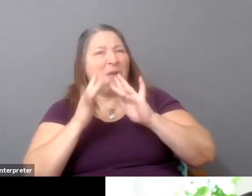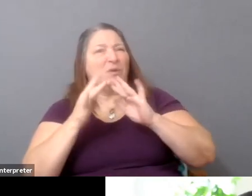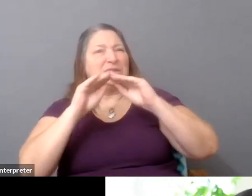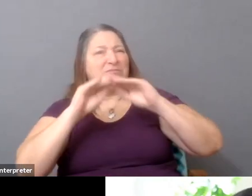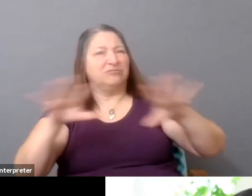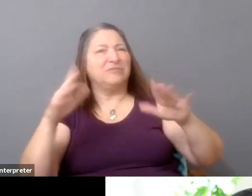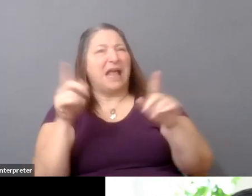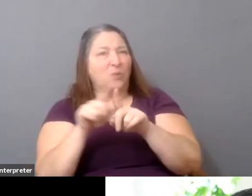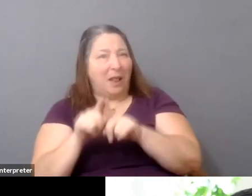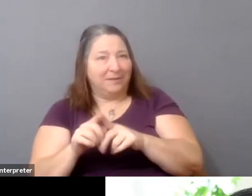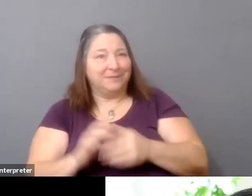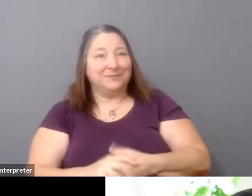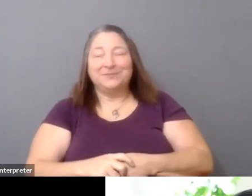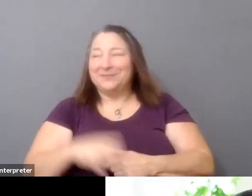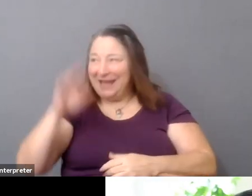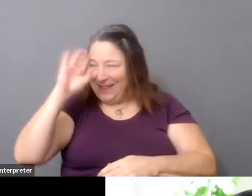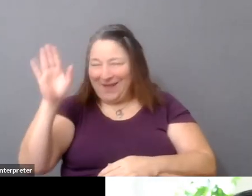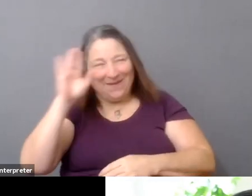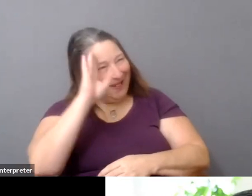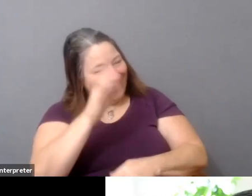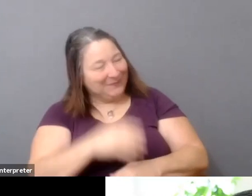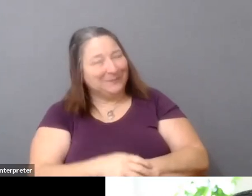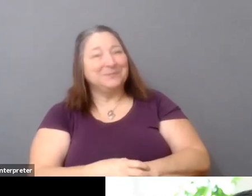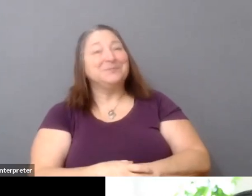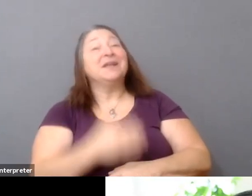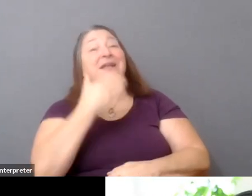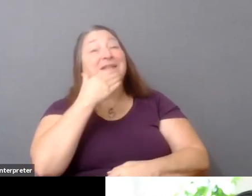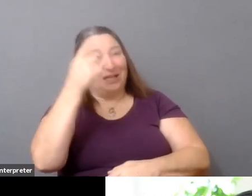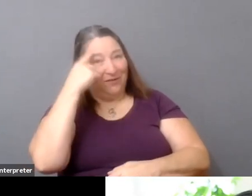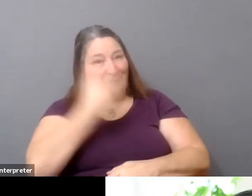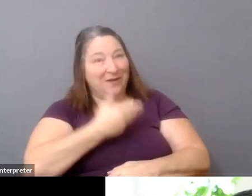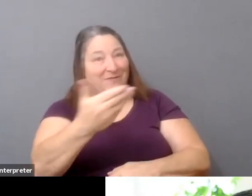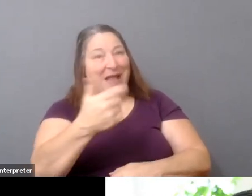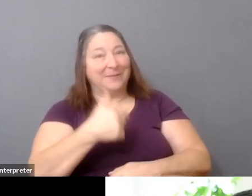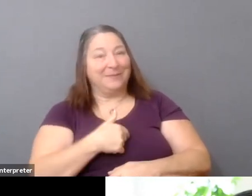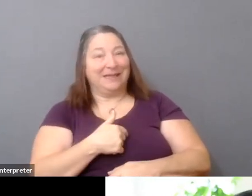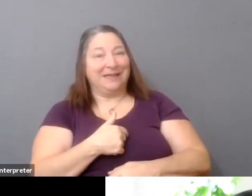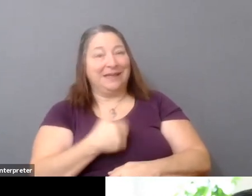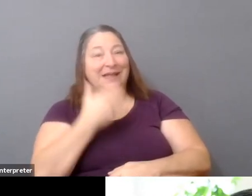Hey, how you doing? Thank you all for having me, and thanks to IDA, and thanks,